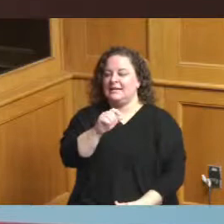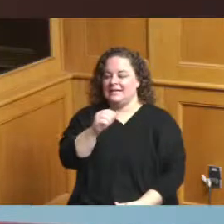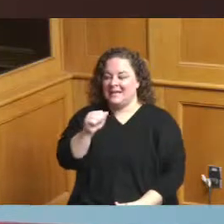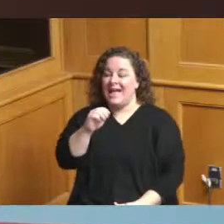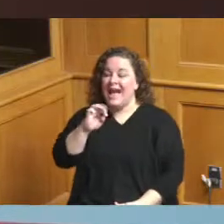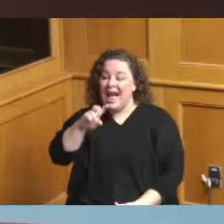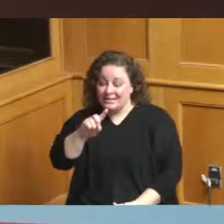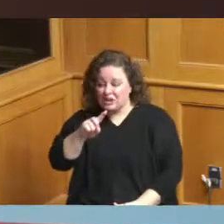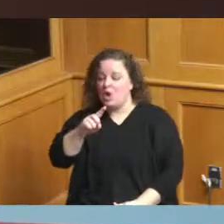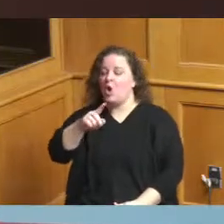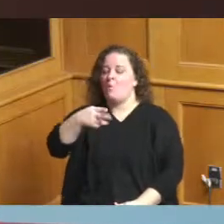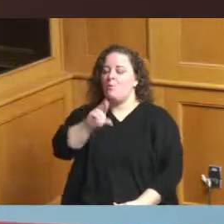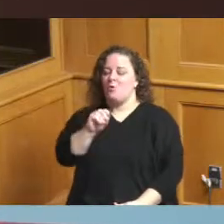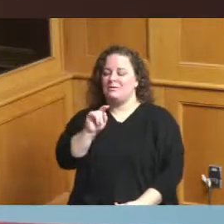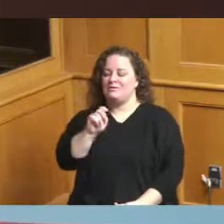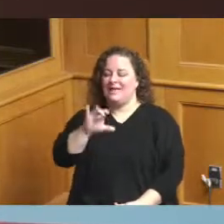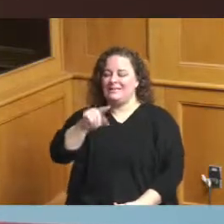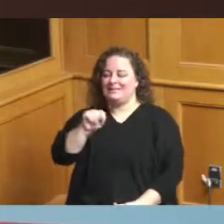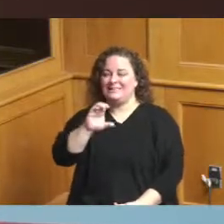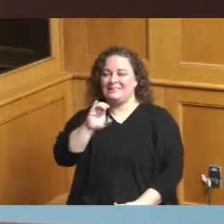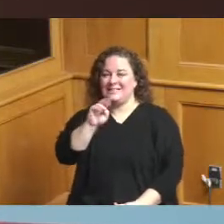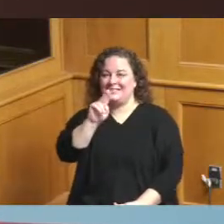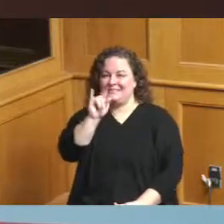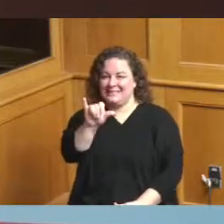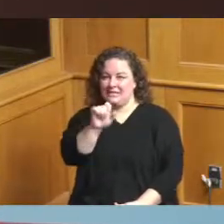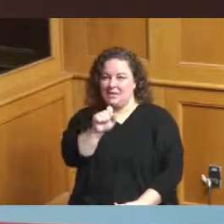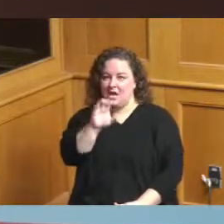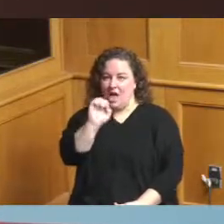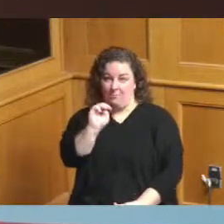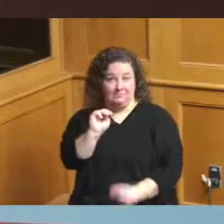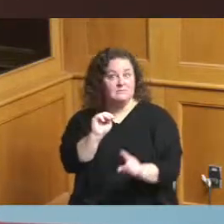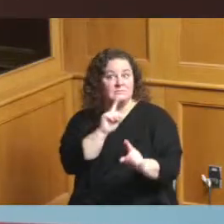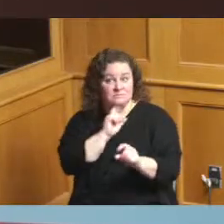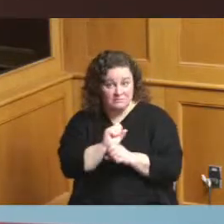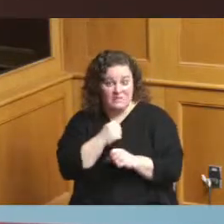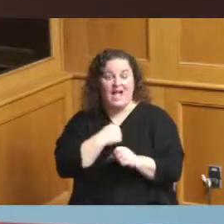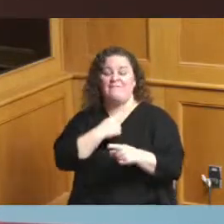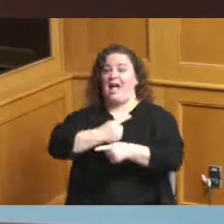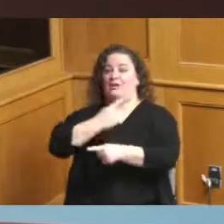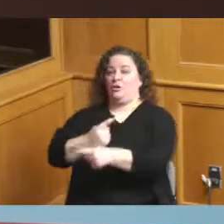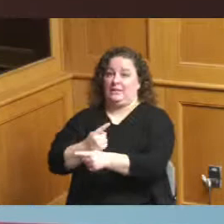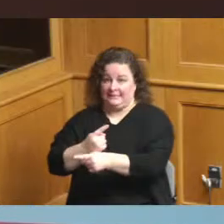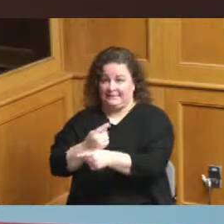still maintained and it really does have accurate information plenty of availability for testing